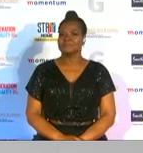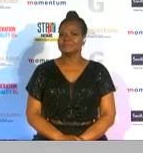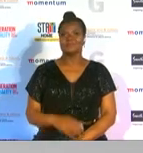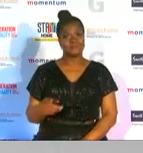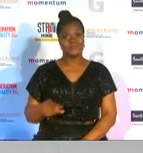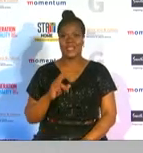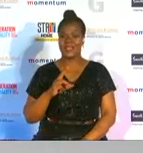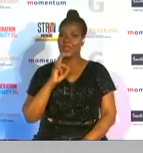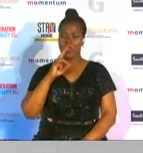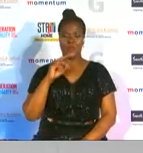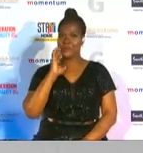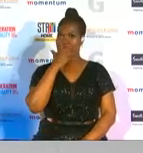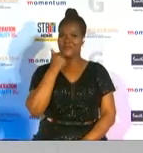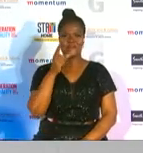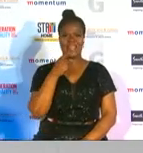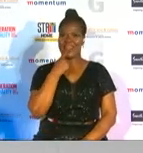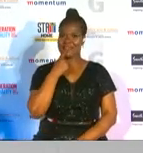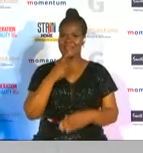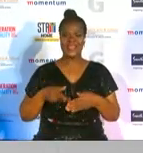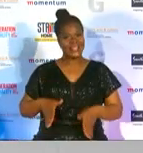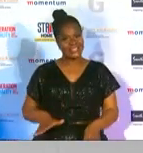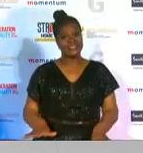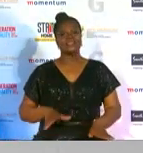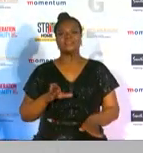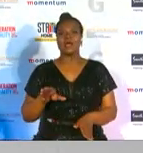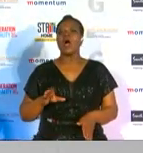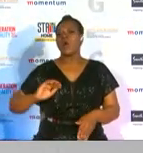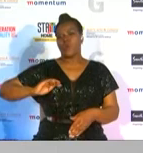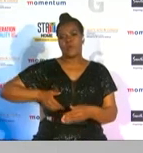marizan now we move on to the woman in social media award which honors